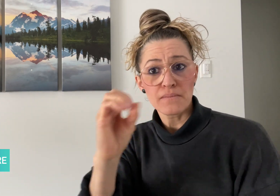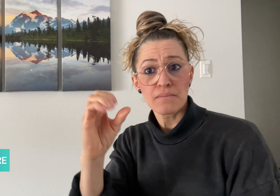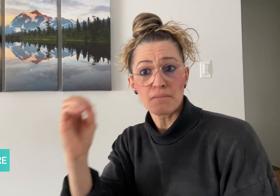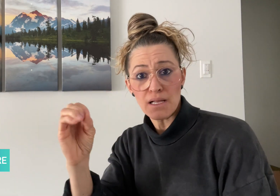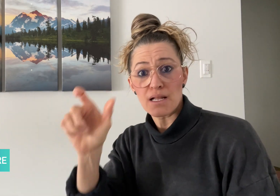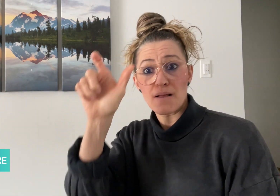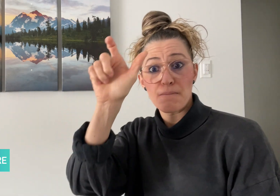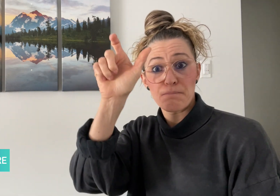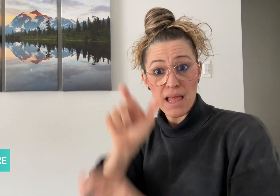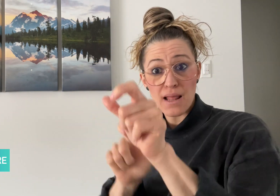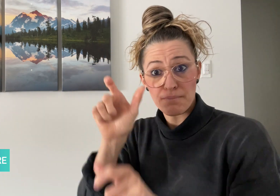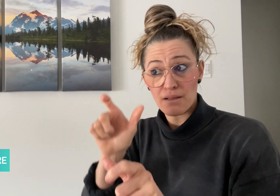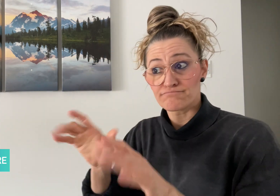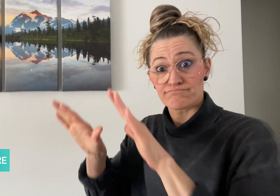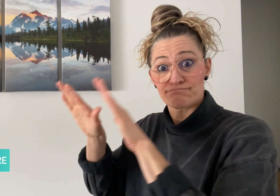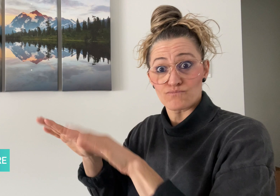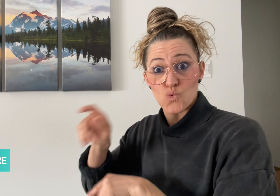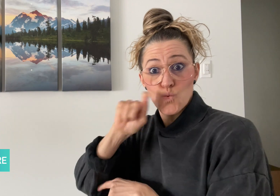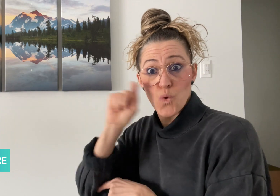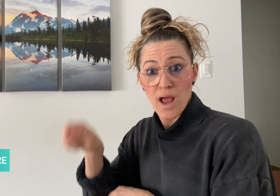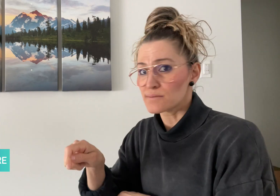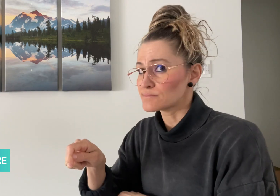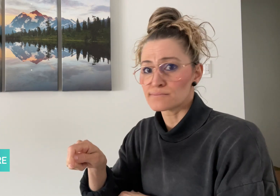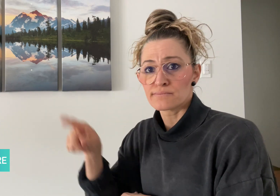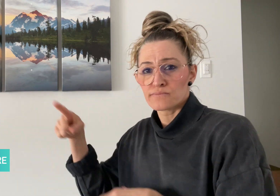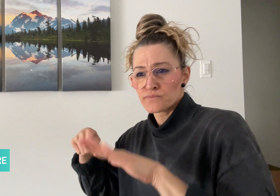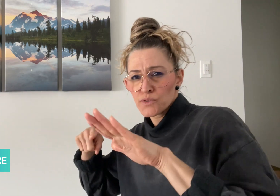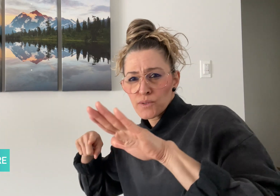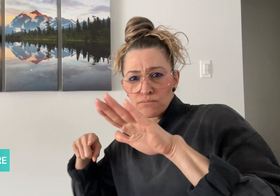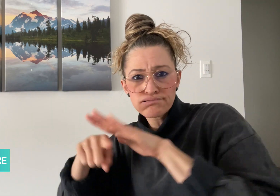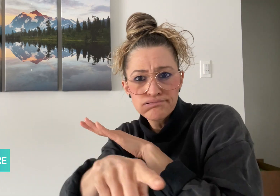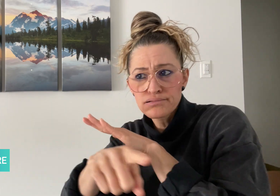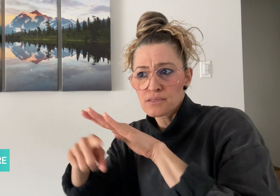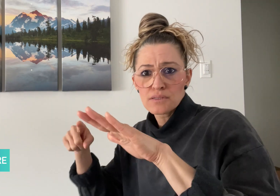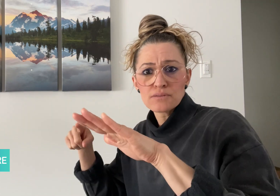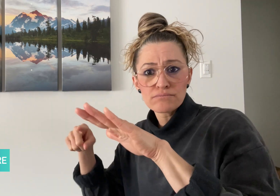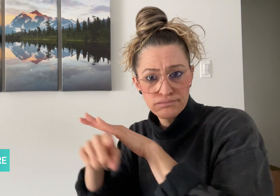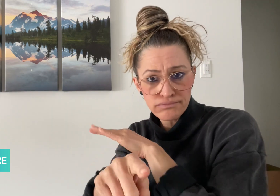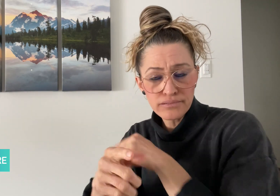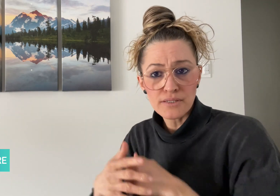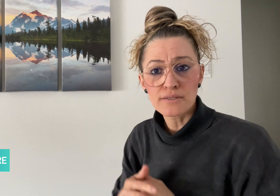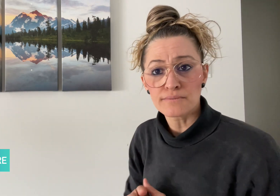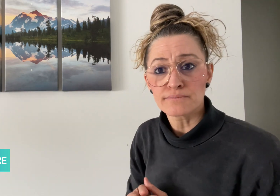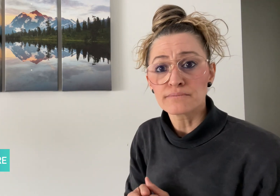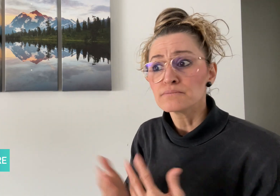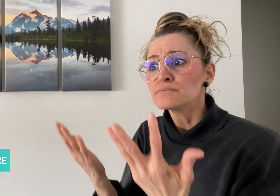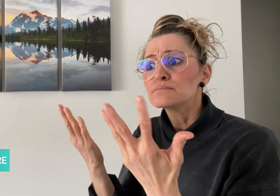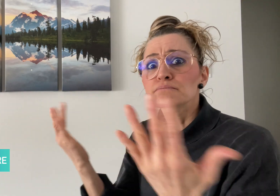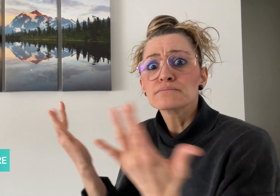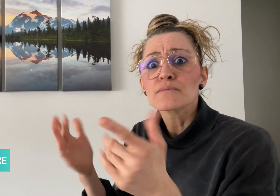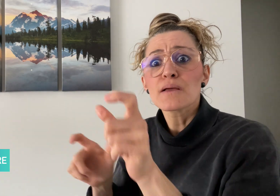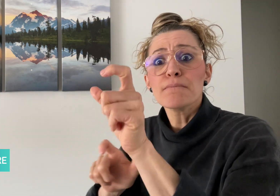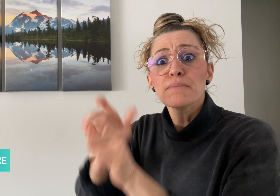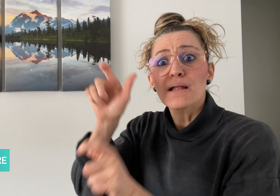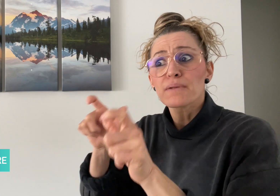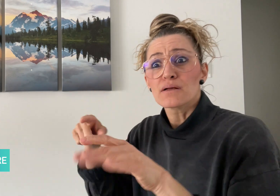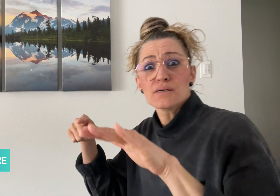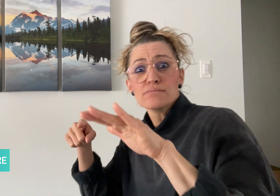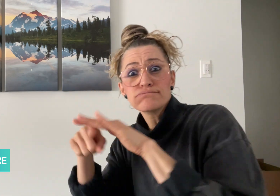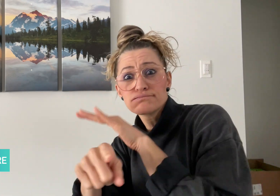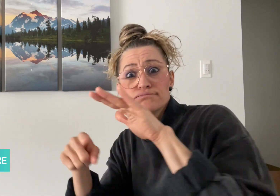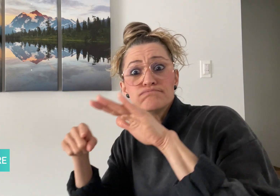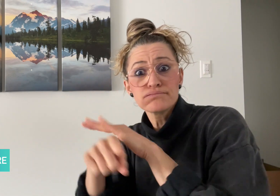escaped from Ukraine. That number also includes Deaf people.